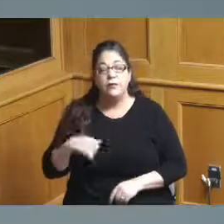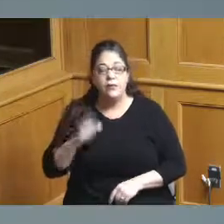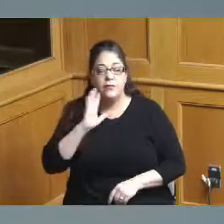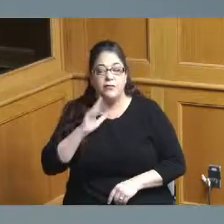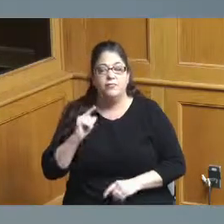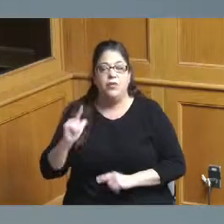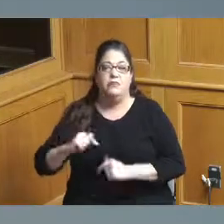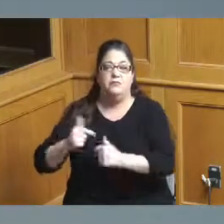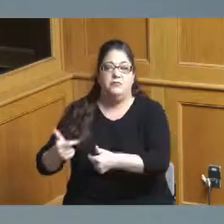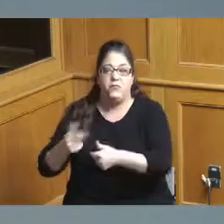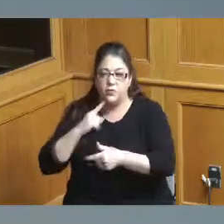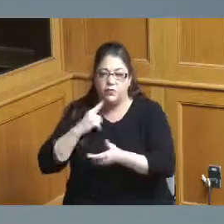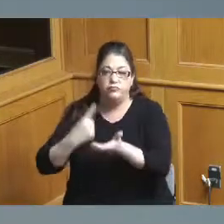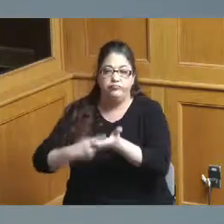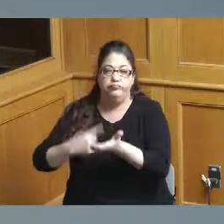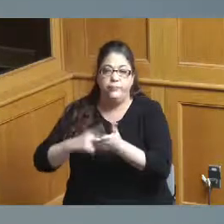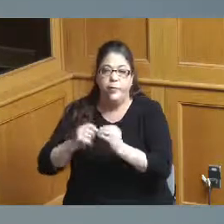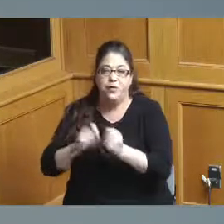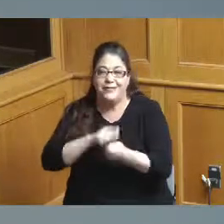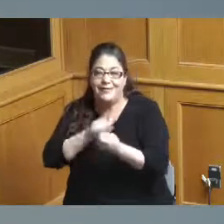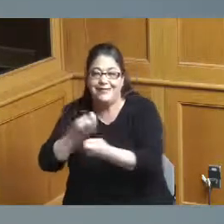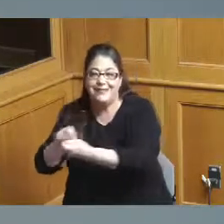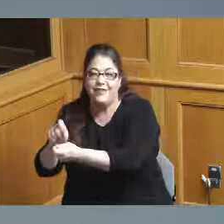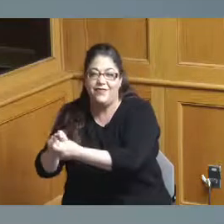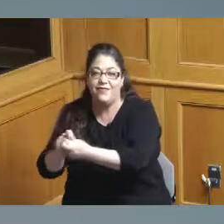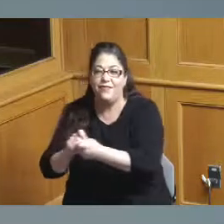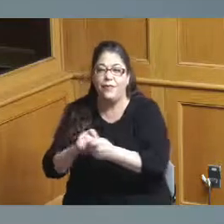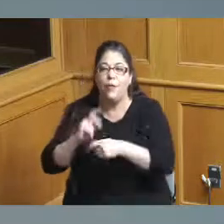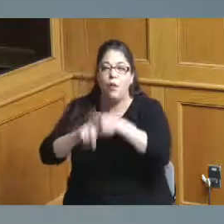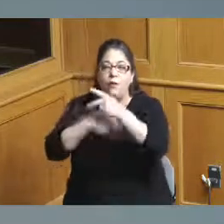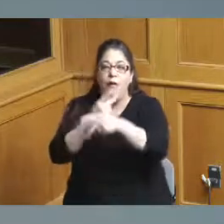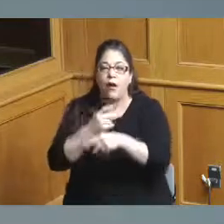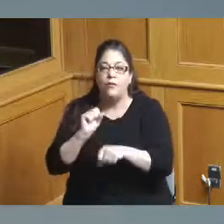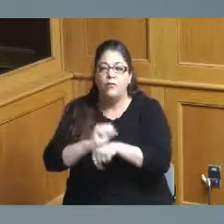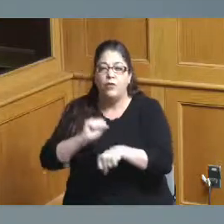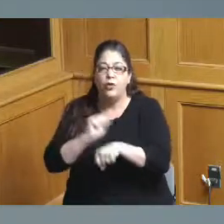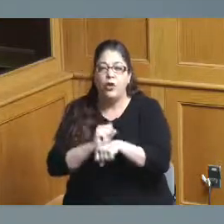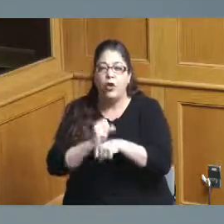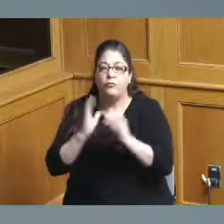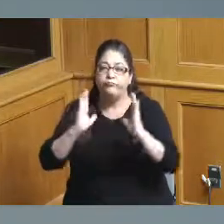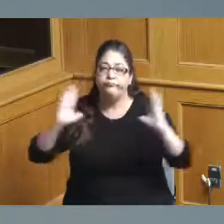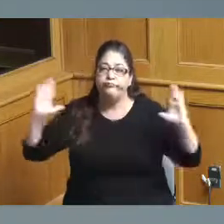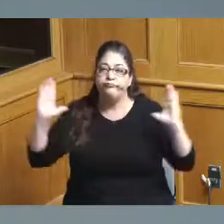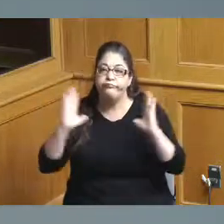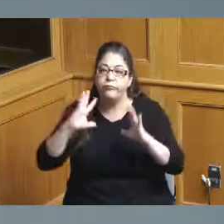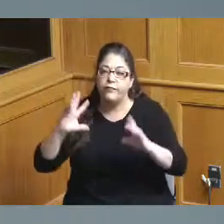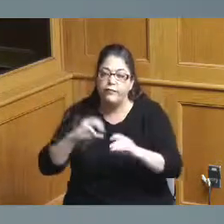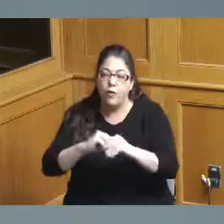some very specific more specific scope of work items related to convention district planning but